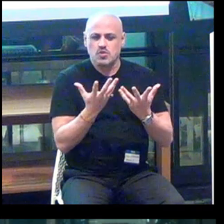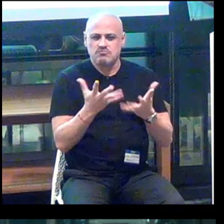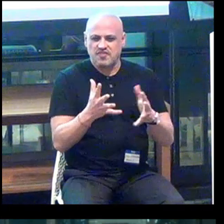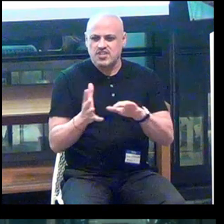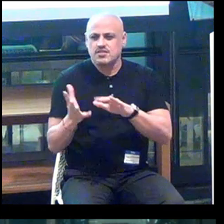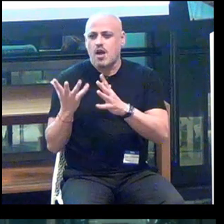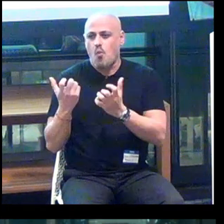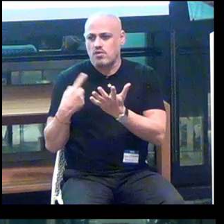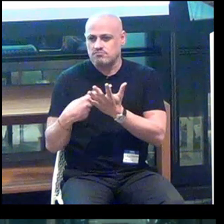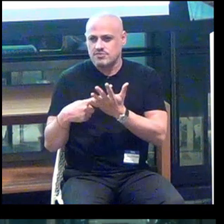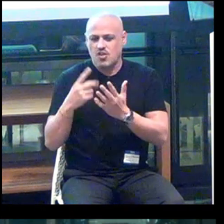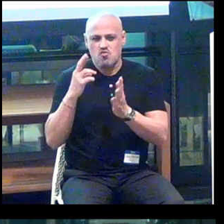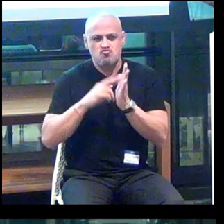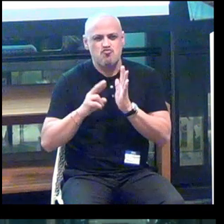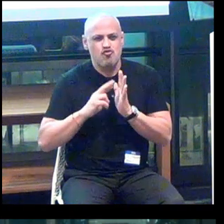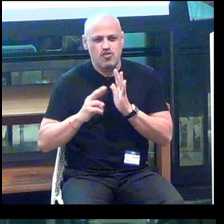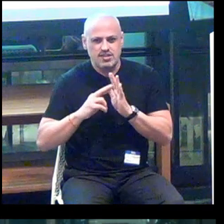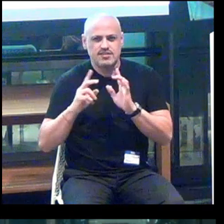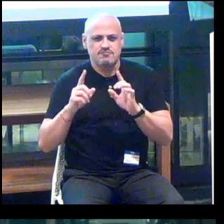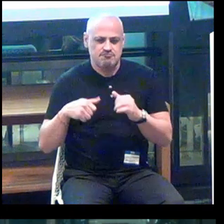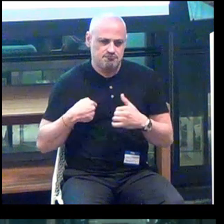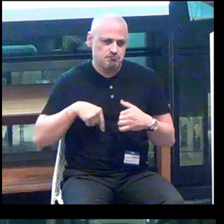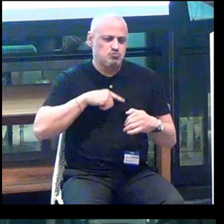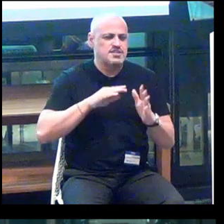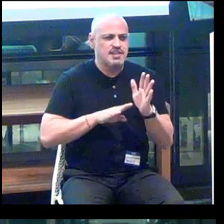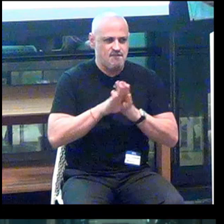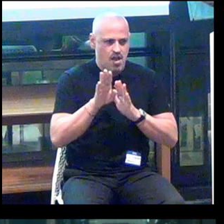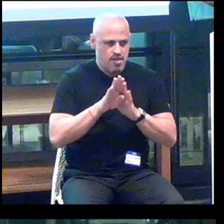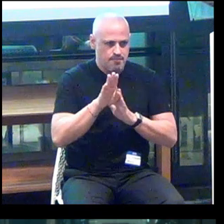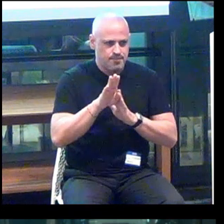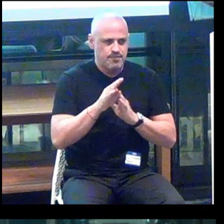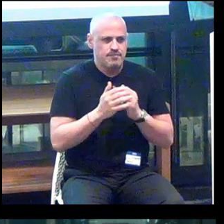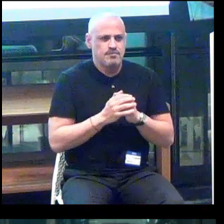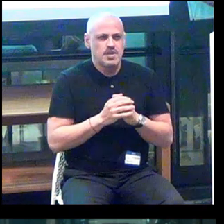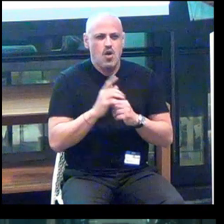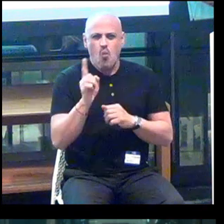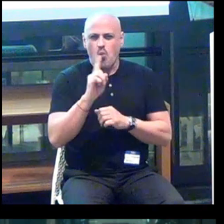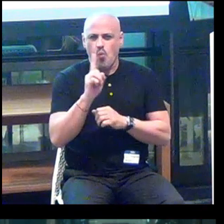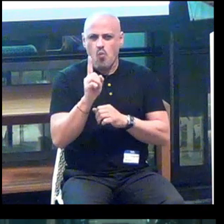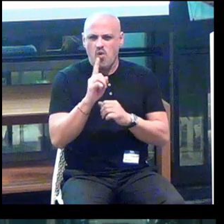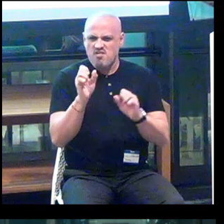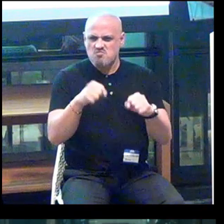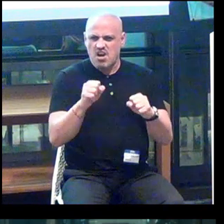about the research that we've developed, and where this can possibly take us.